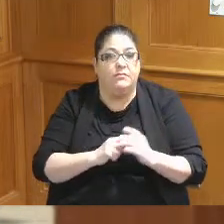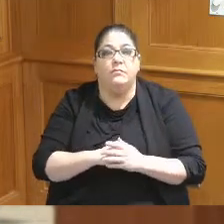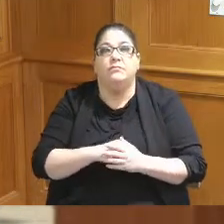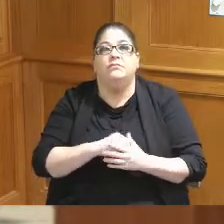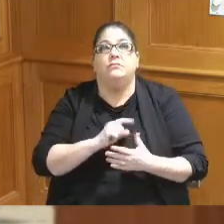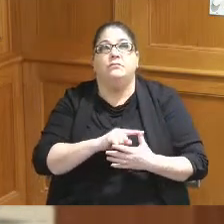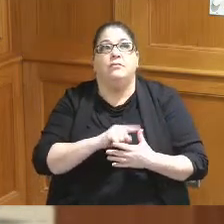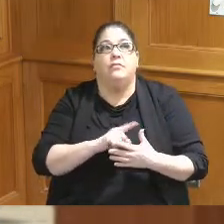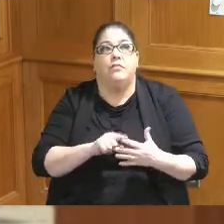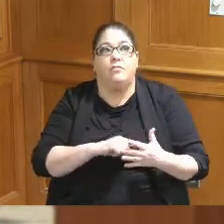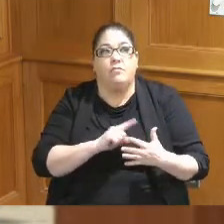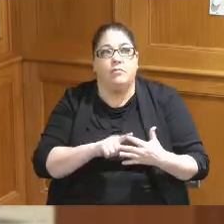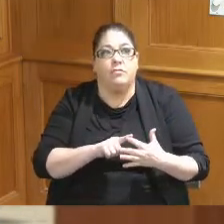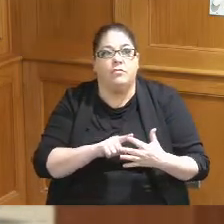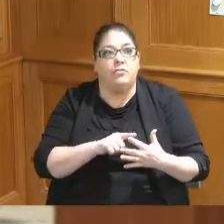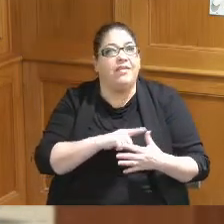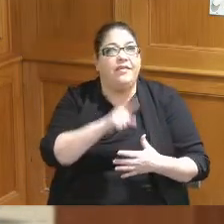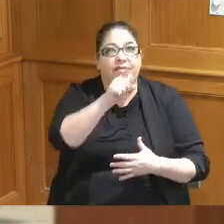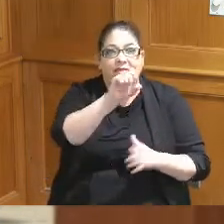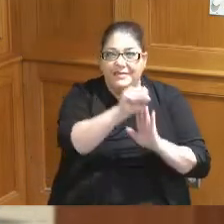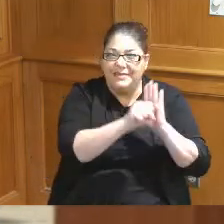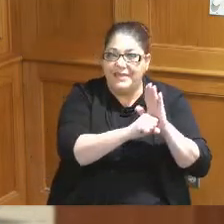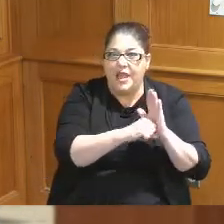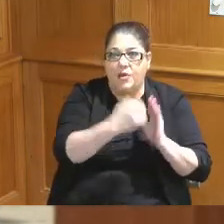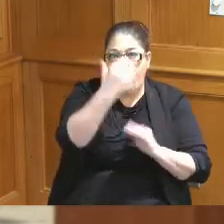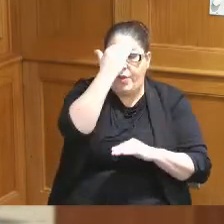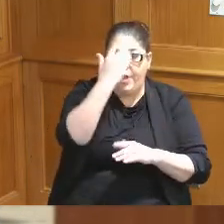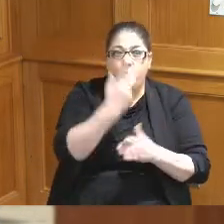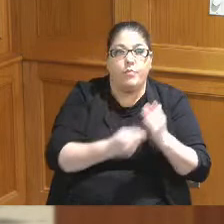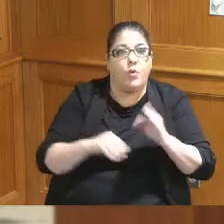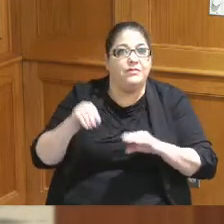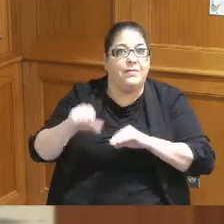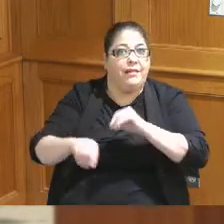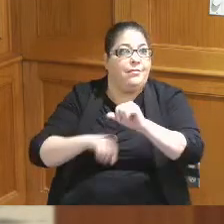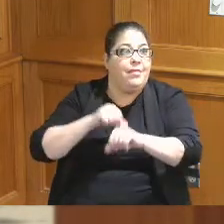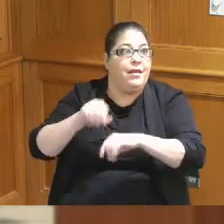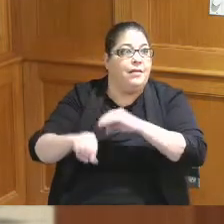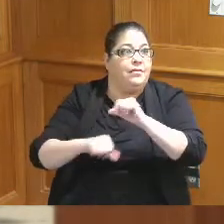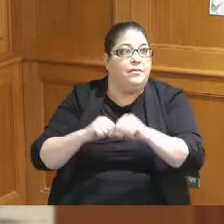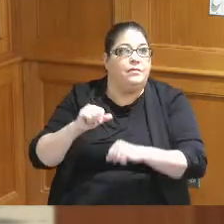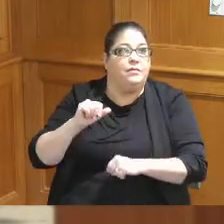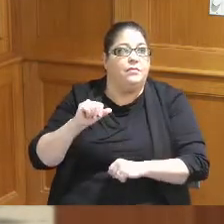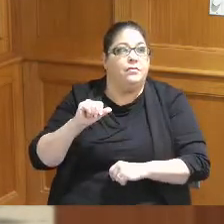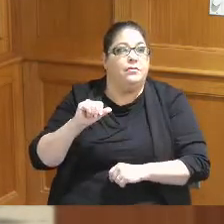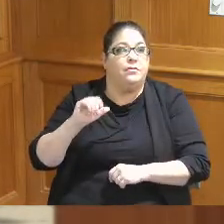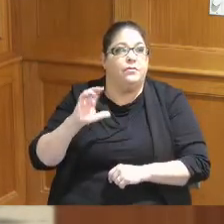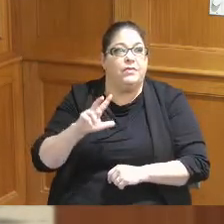and they are well aware we're both spending money recent DC is fronting the money to get this done